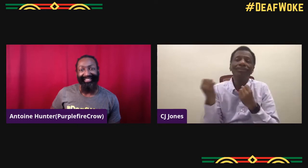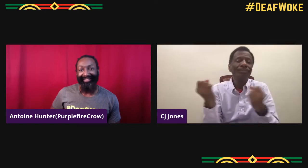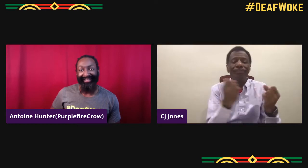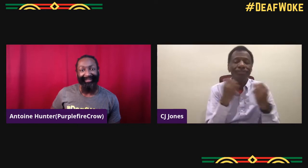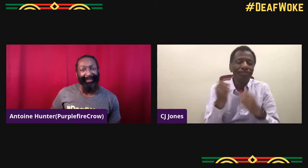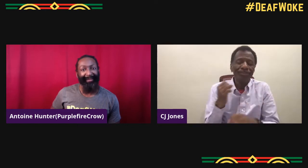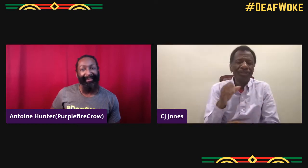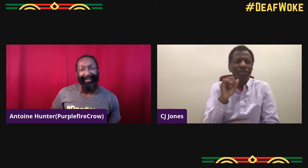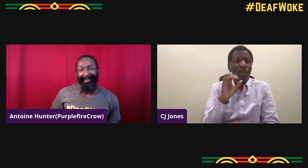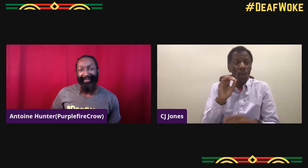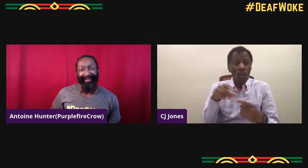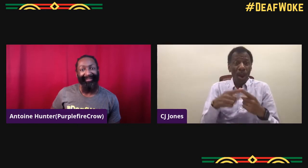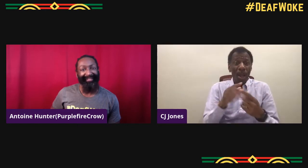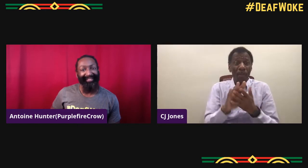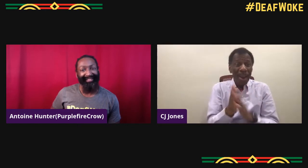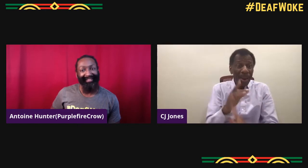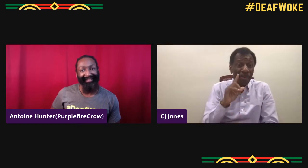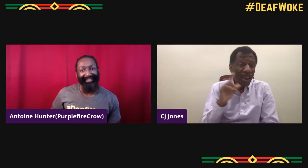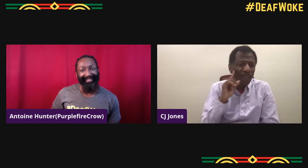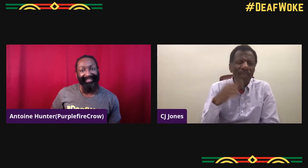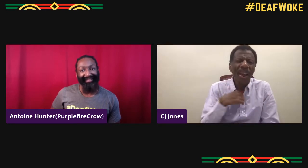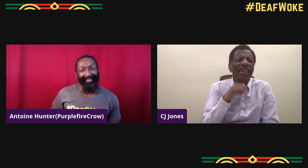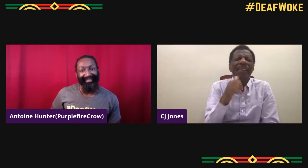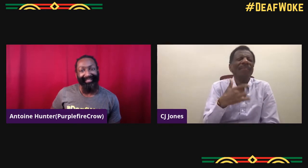So becoming deaf, I was already accustomed sign language.